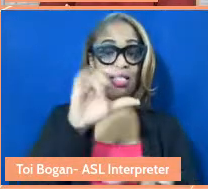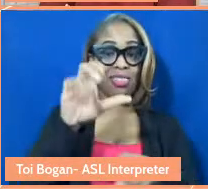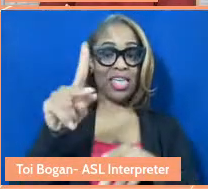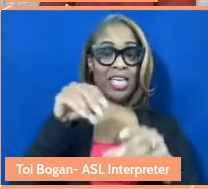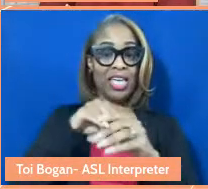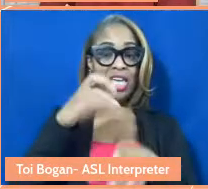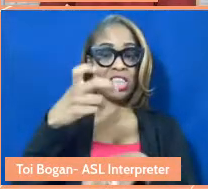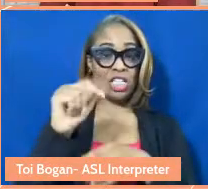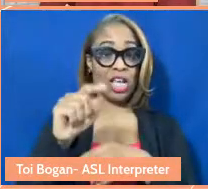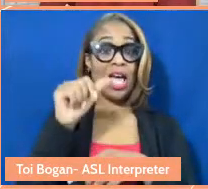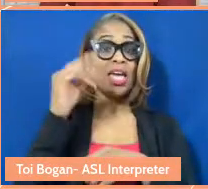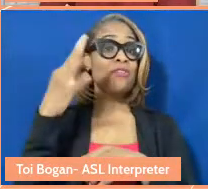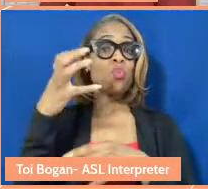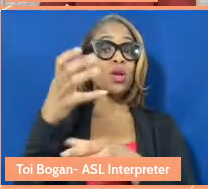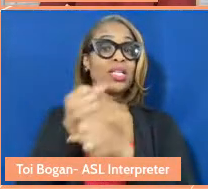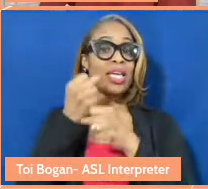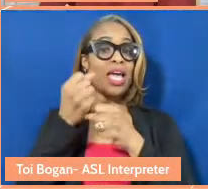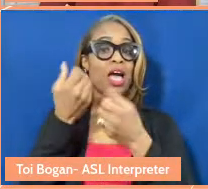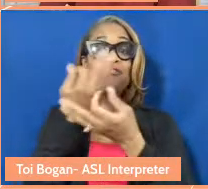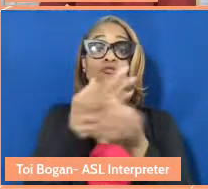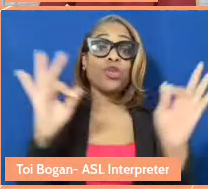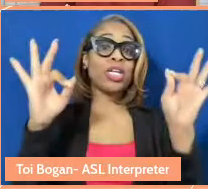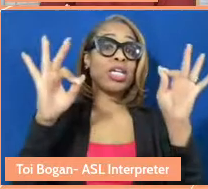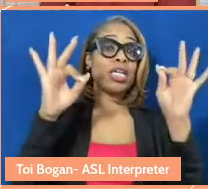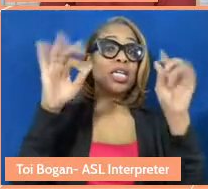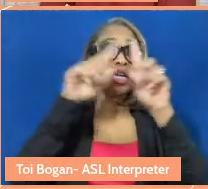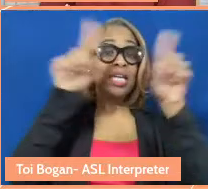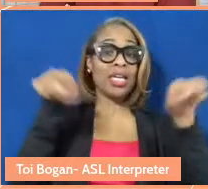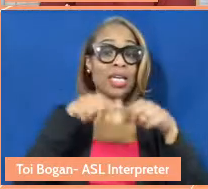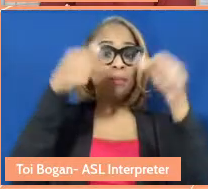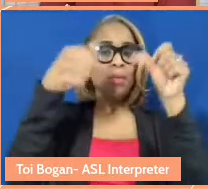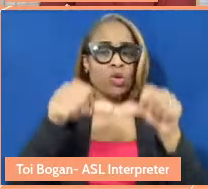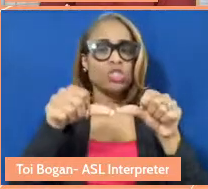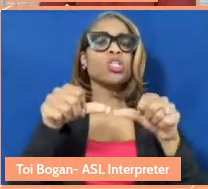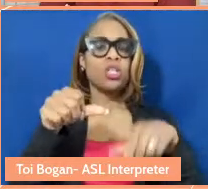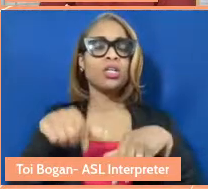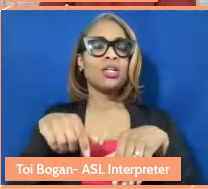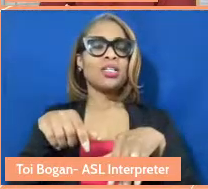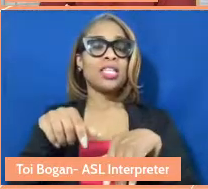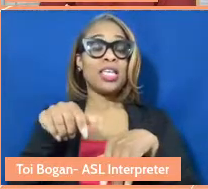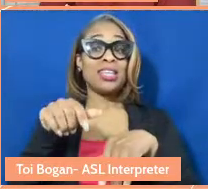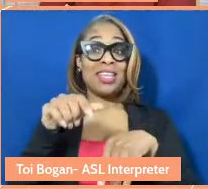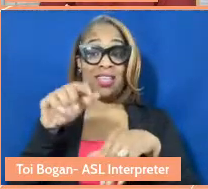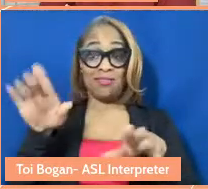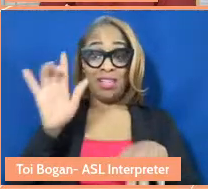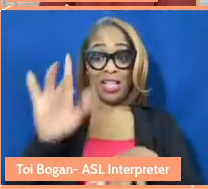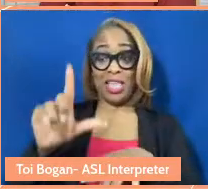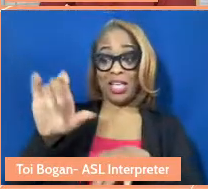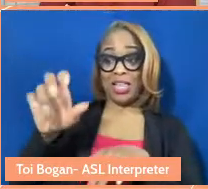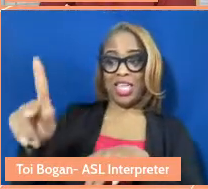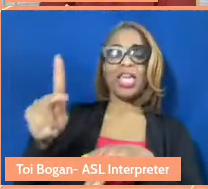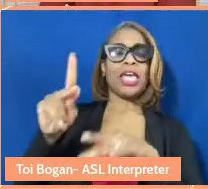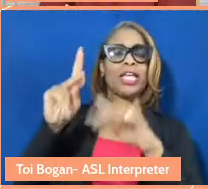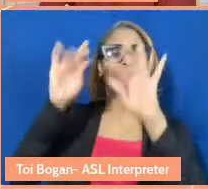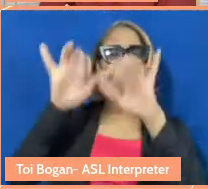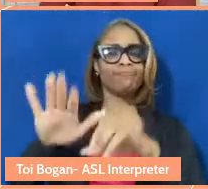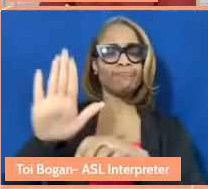to receive a free poster, please put your address in that link, in that registration form. Joel will